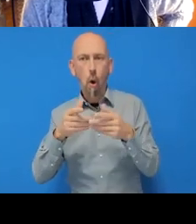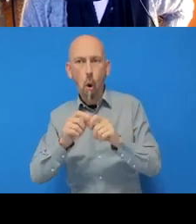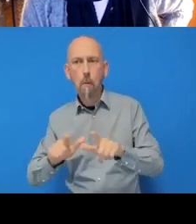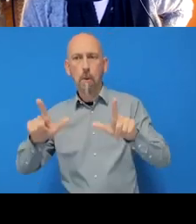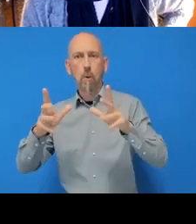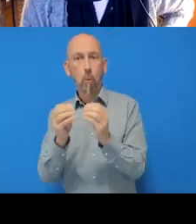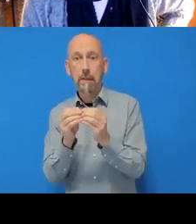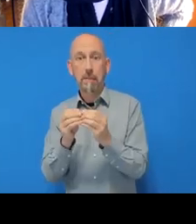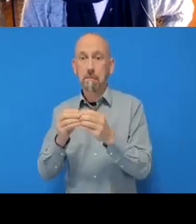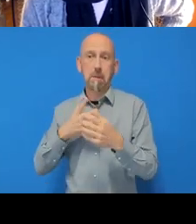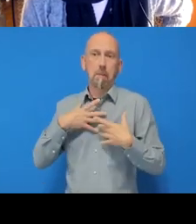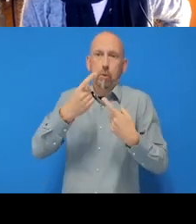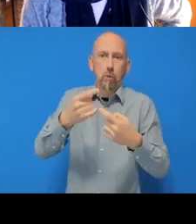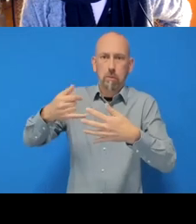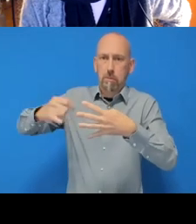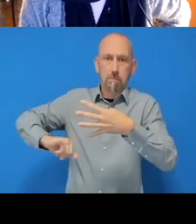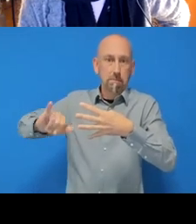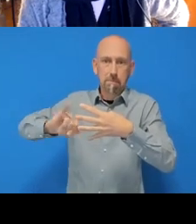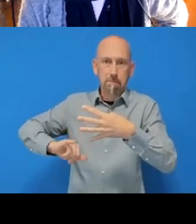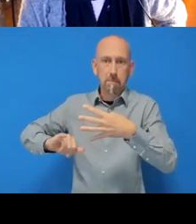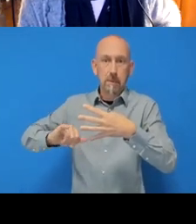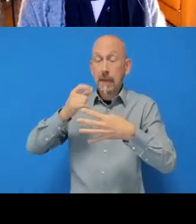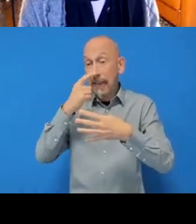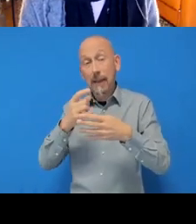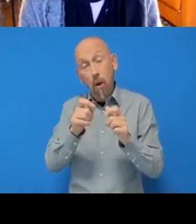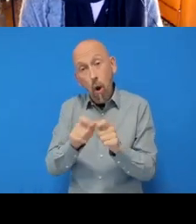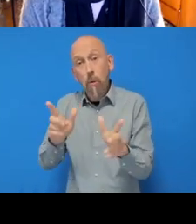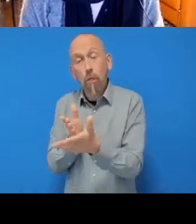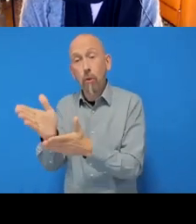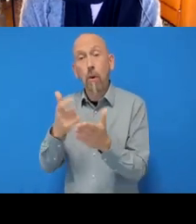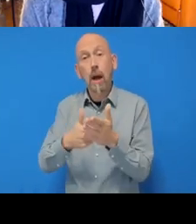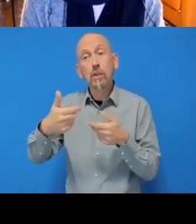You can even open it within RStudio itself if you have R handy.